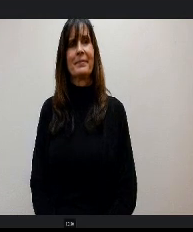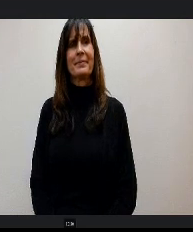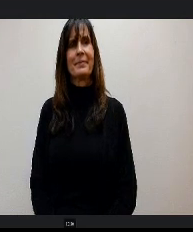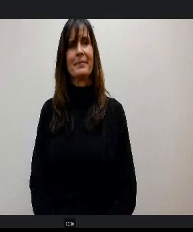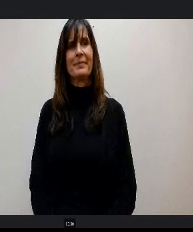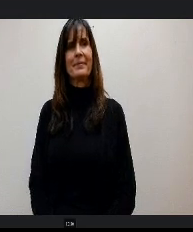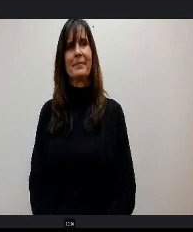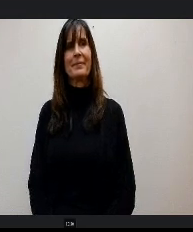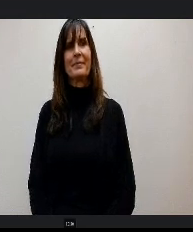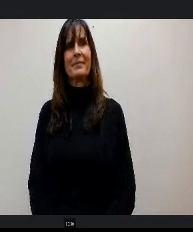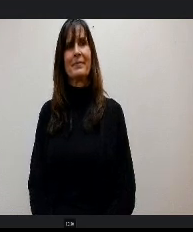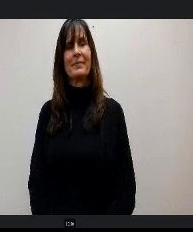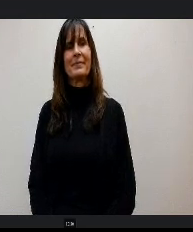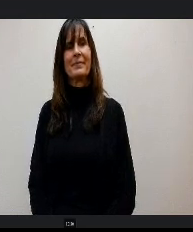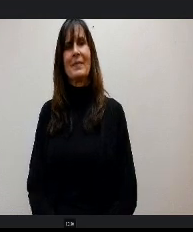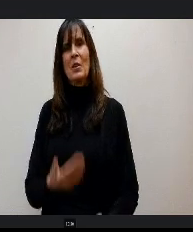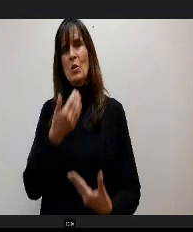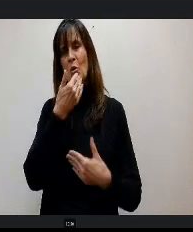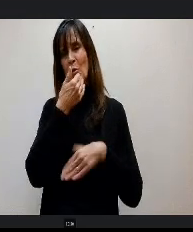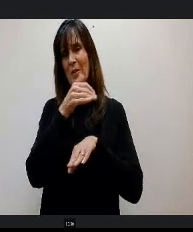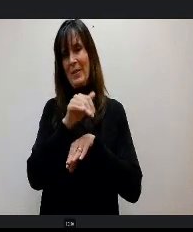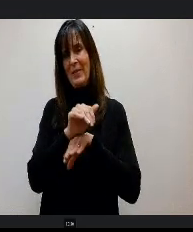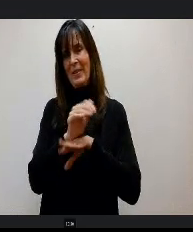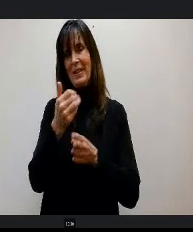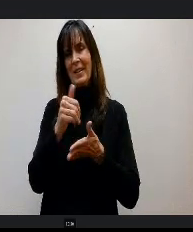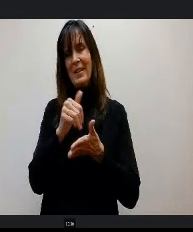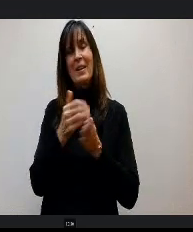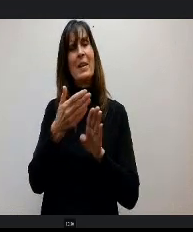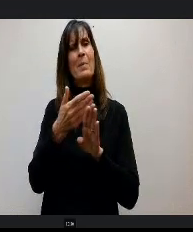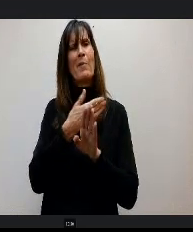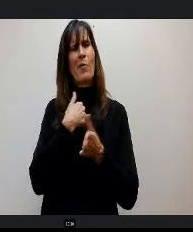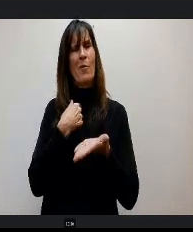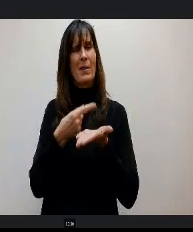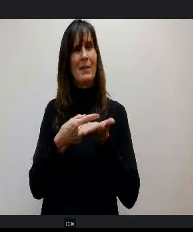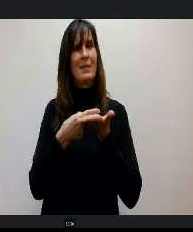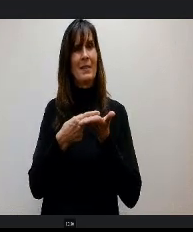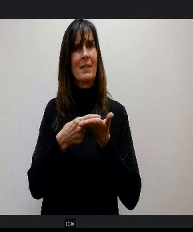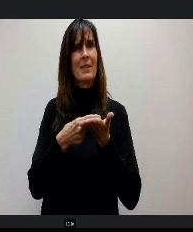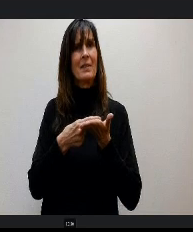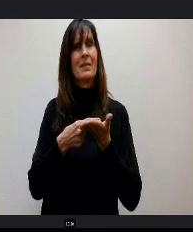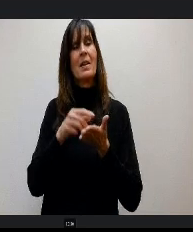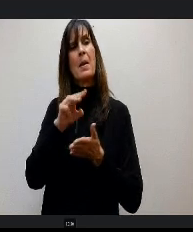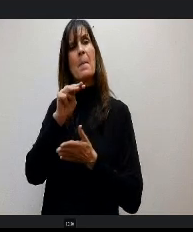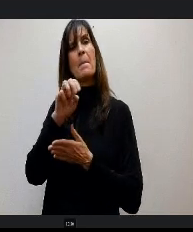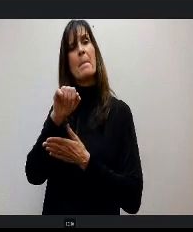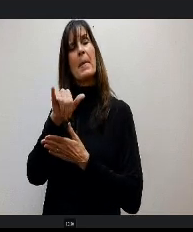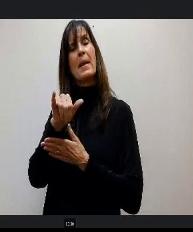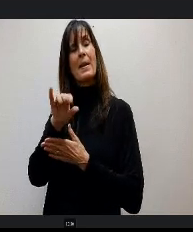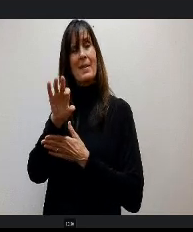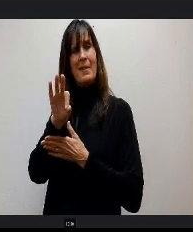Good evening again, as I mentioned, a few moments ago, on May 9th I will present the proposed